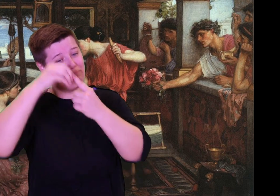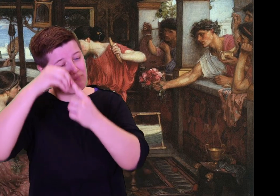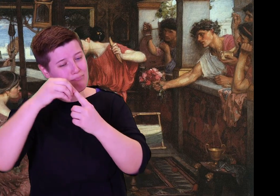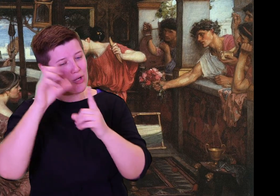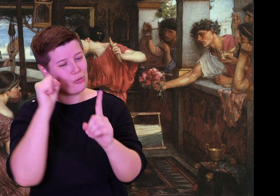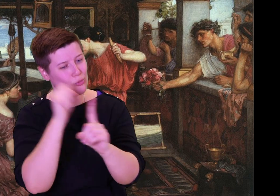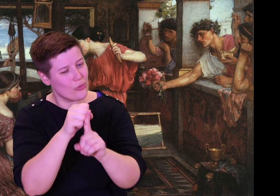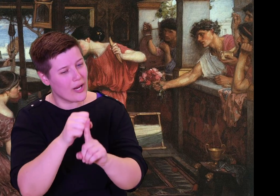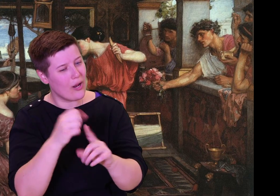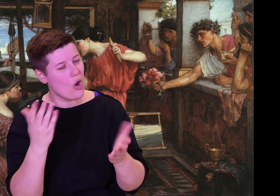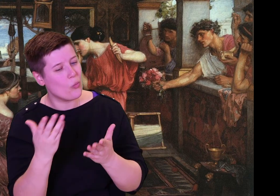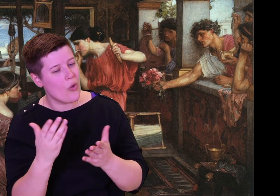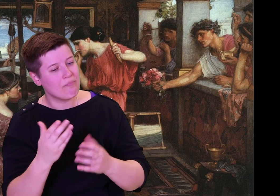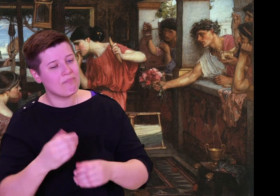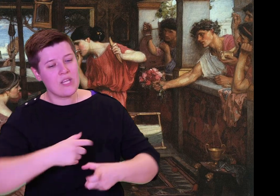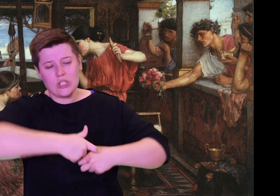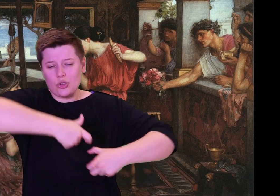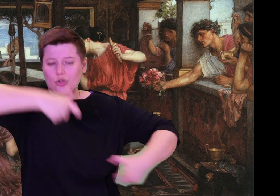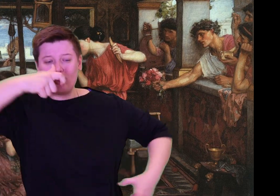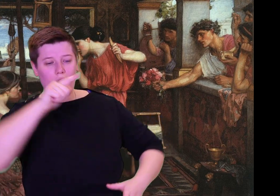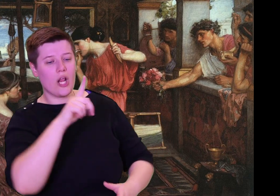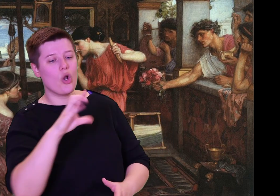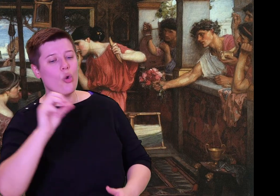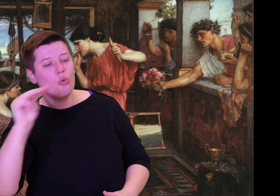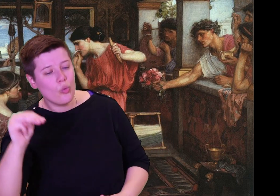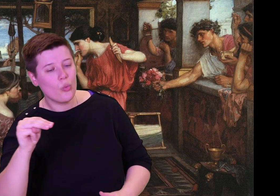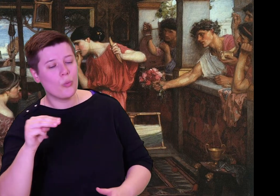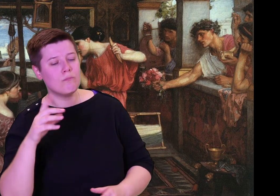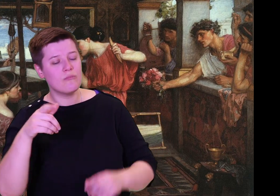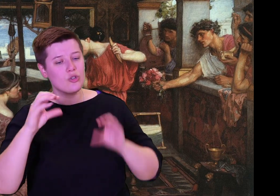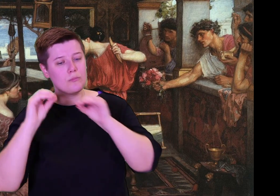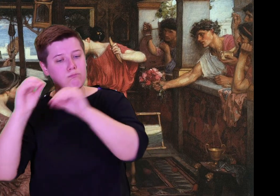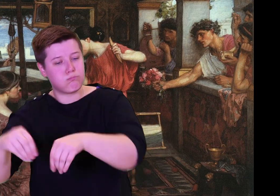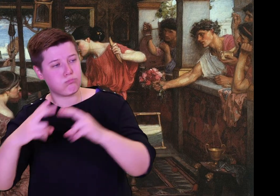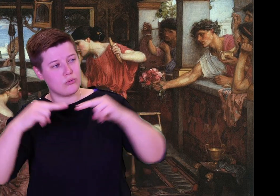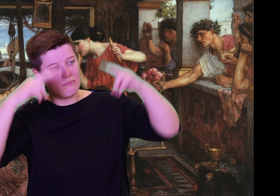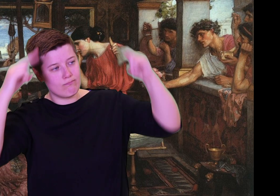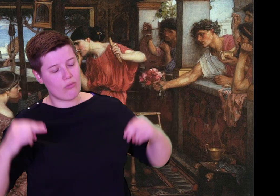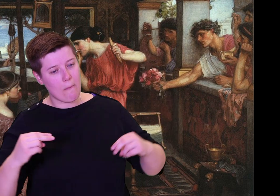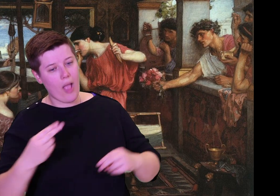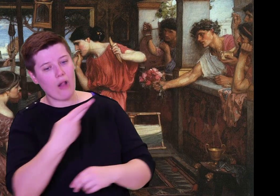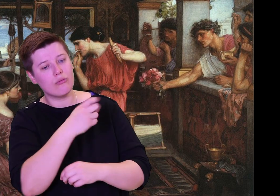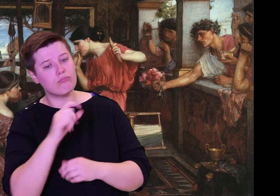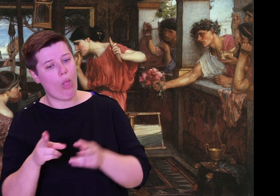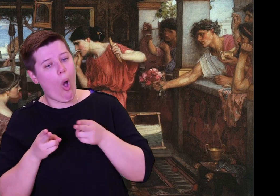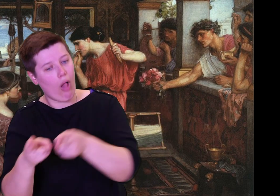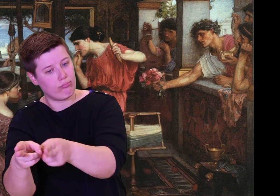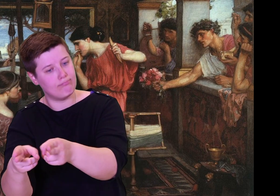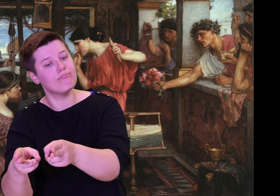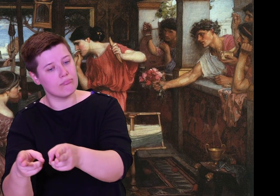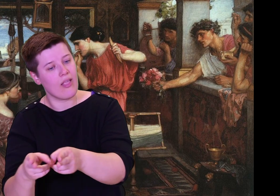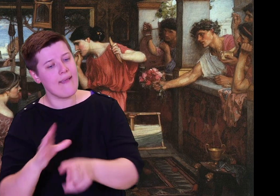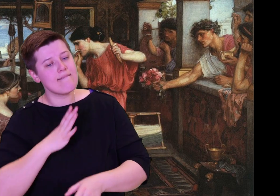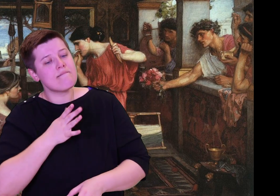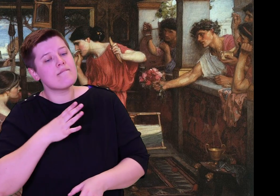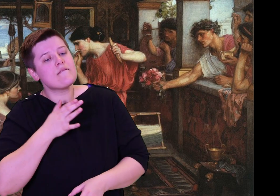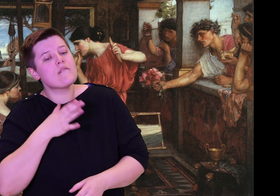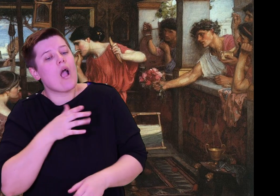that she has cheated us of what we want. She offers hope to all, sends signs to each,